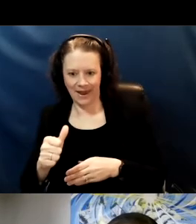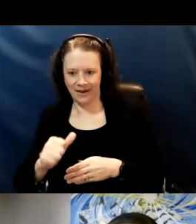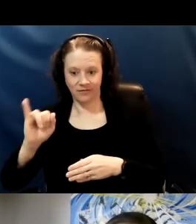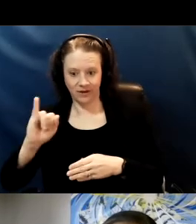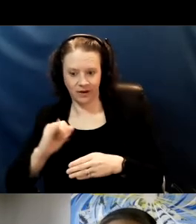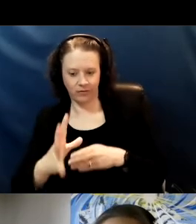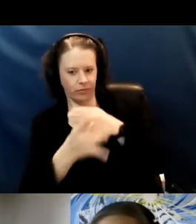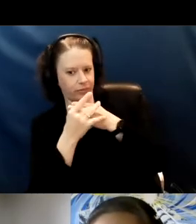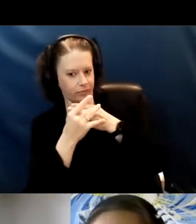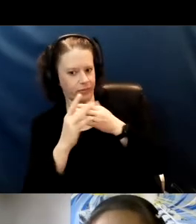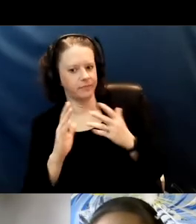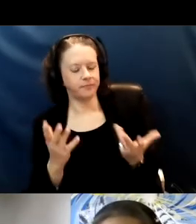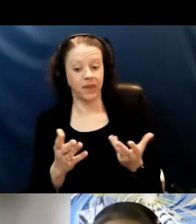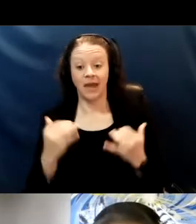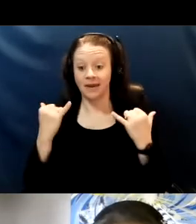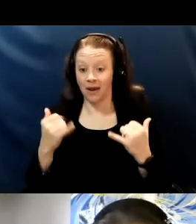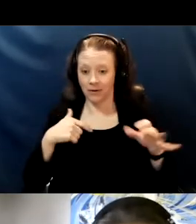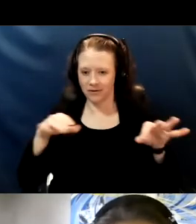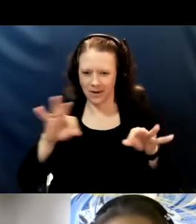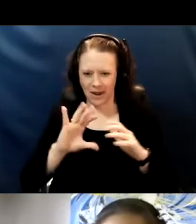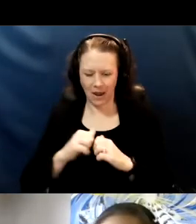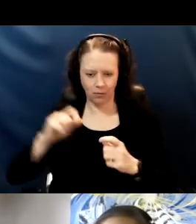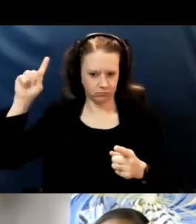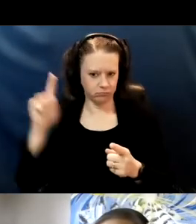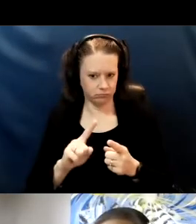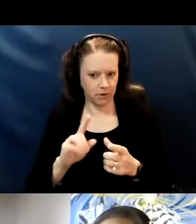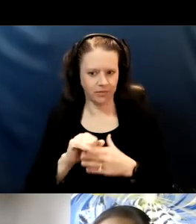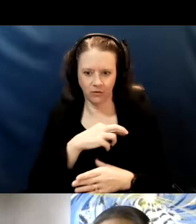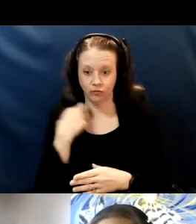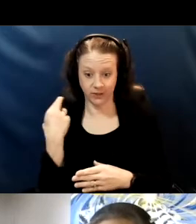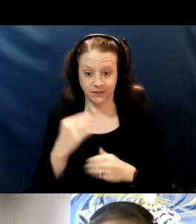And this is how we think about safe return to school.